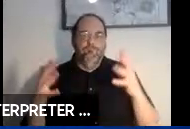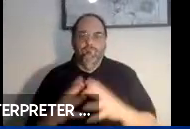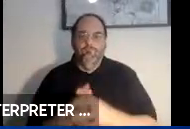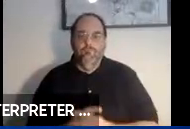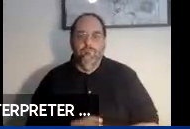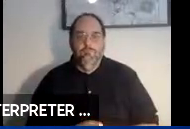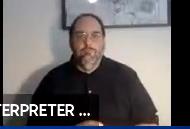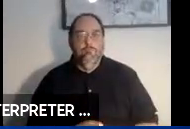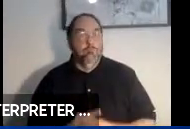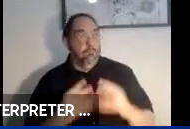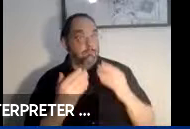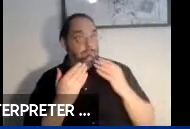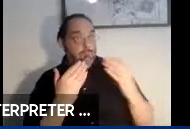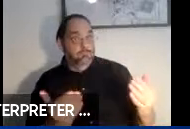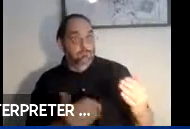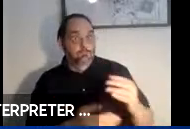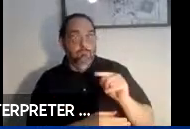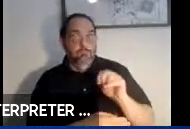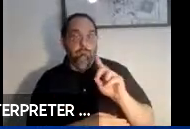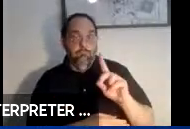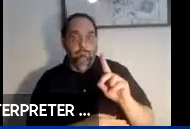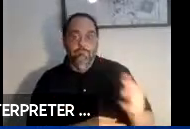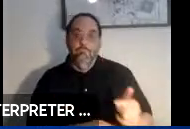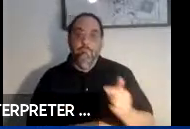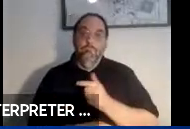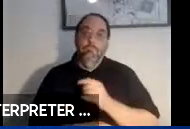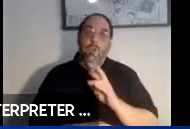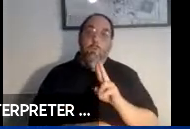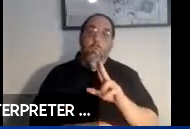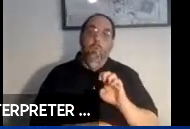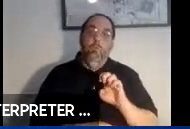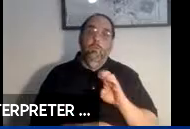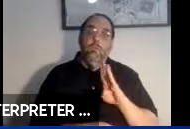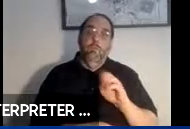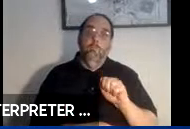Thank you very much, Ted Guild. This is Bruce Bailey I am on staff here on the Access Board.